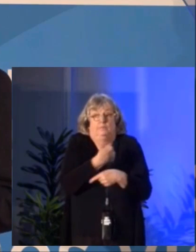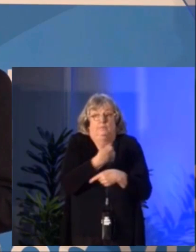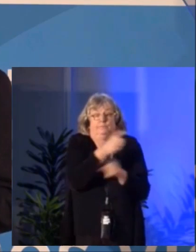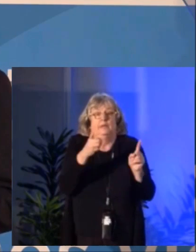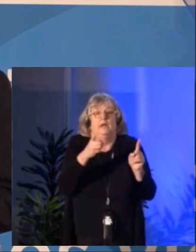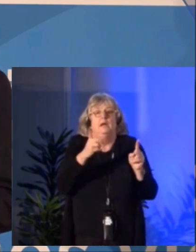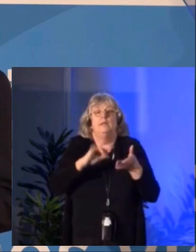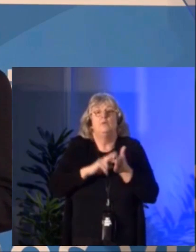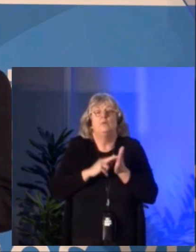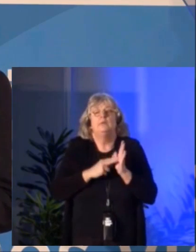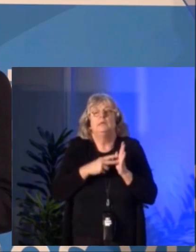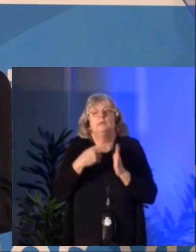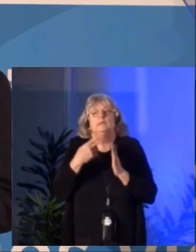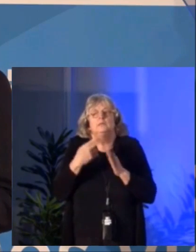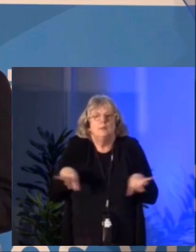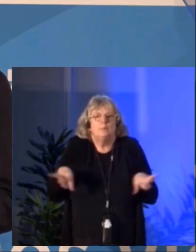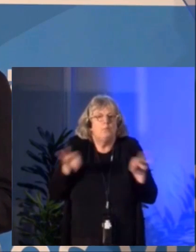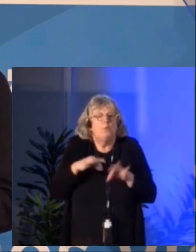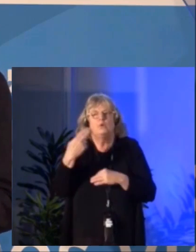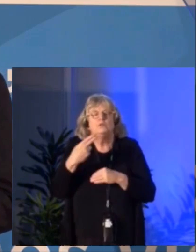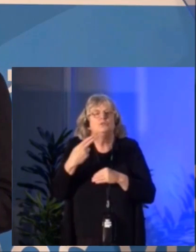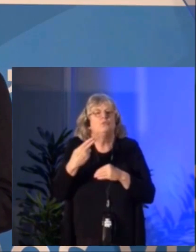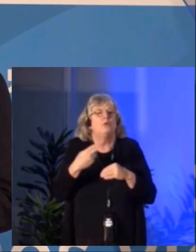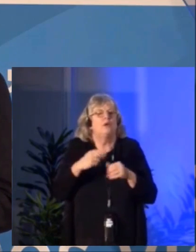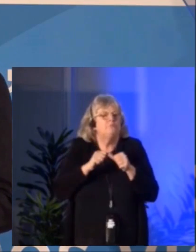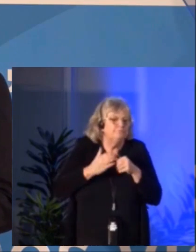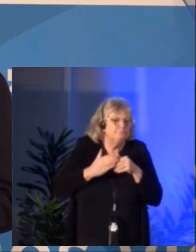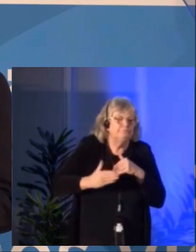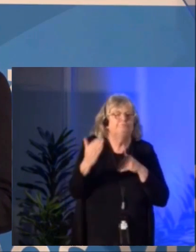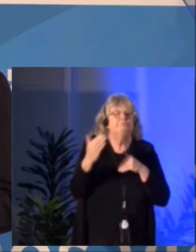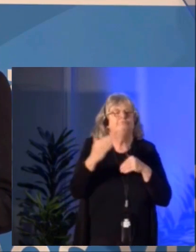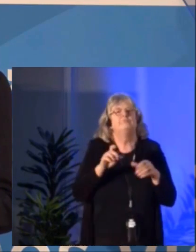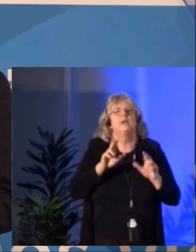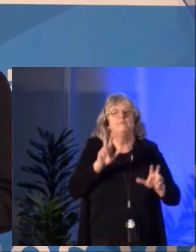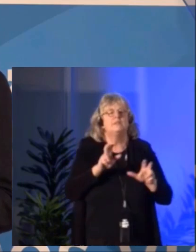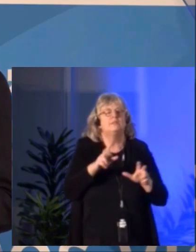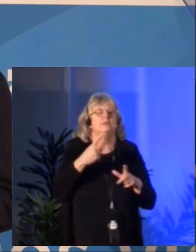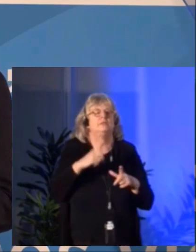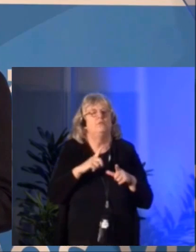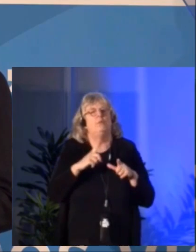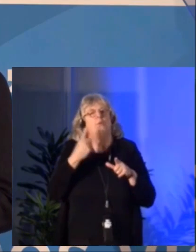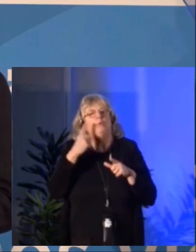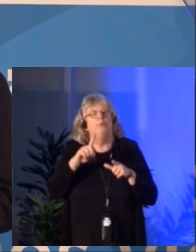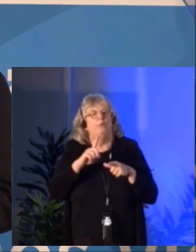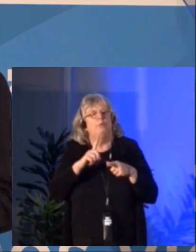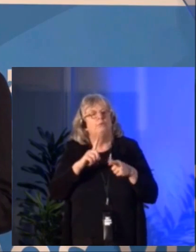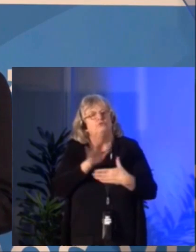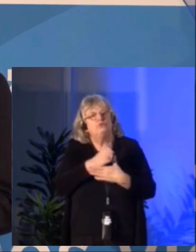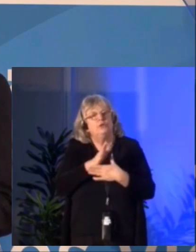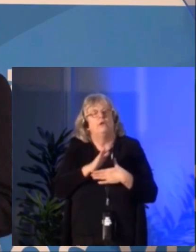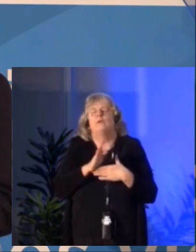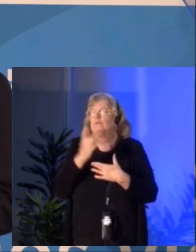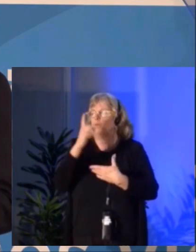This will lead to a historic and lasting reinvestment in the creation, nurturing, sharing and outreach of the arts